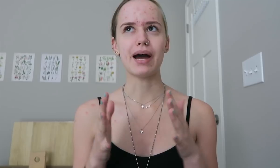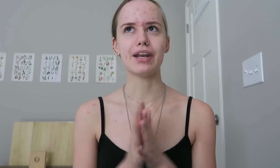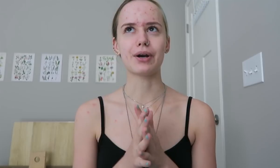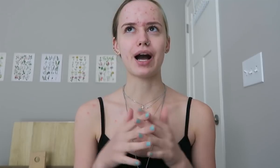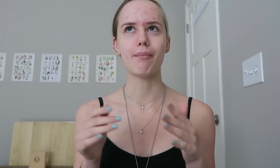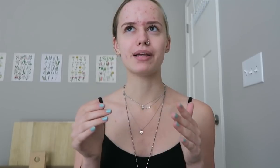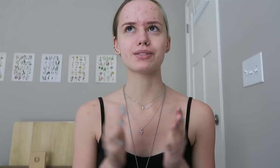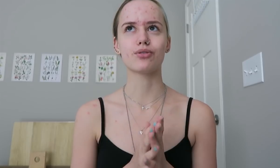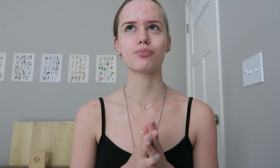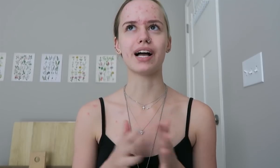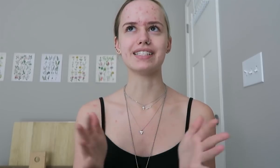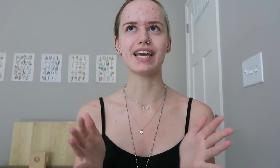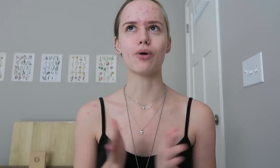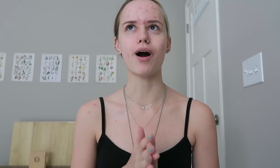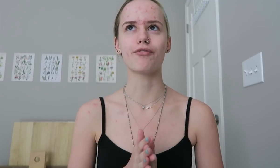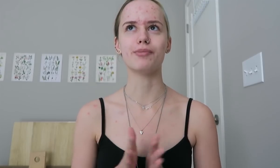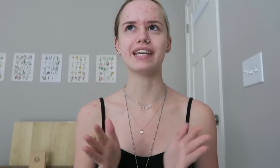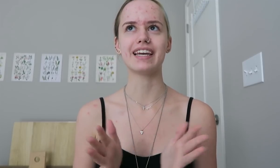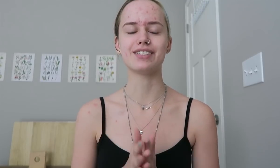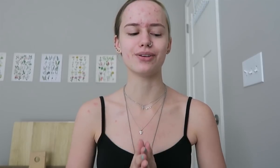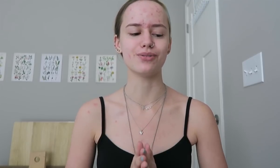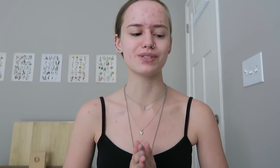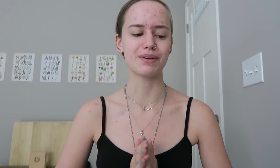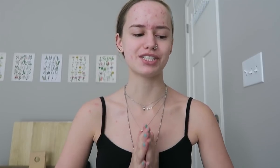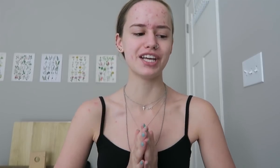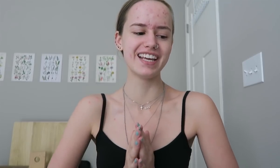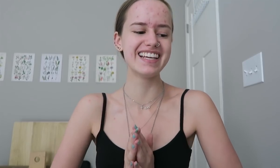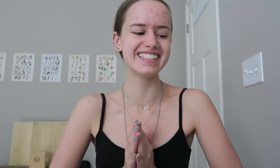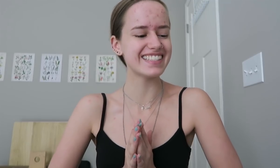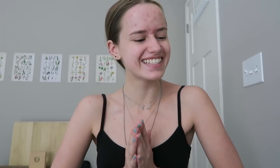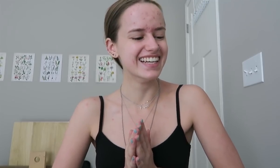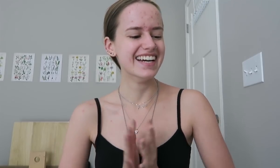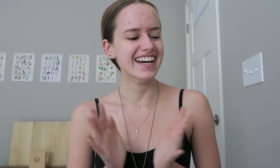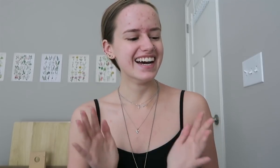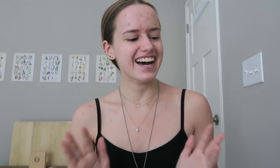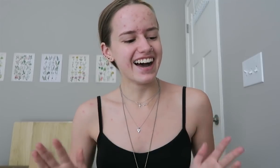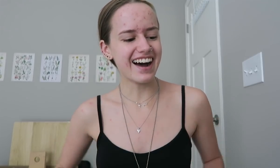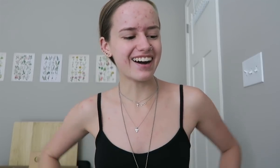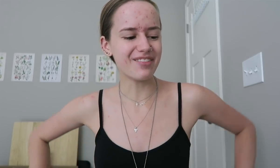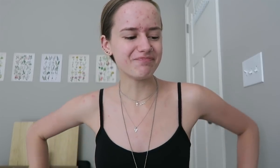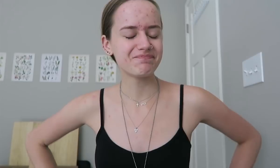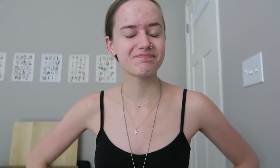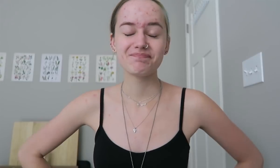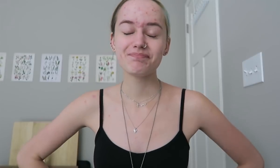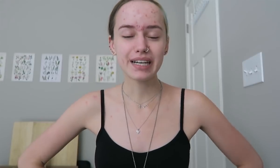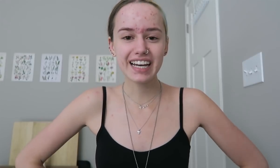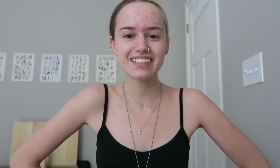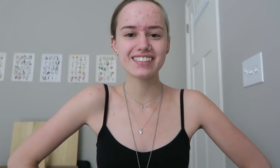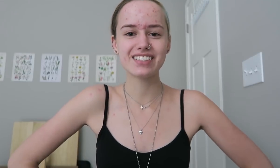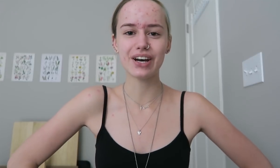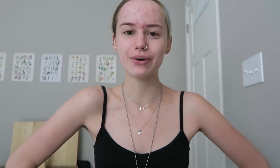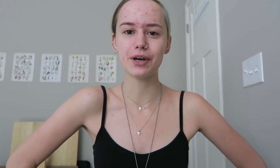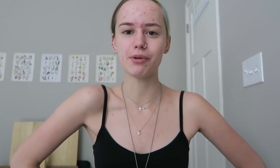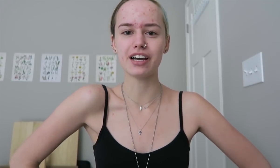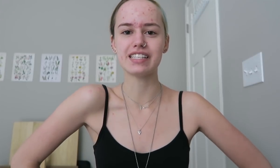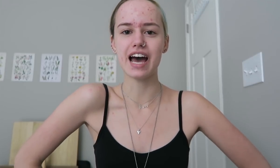on comments so it'll probably take a while for me to get to those questions. Um...but yeah. So I hope you